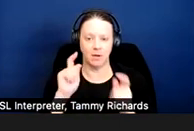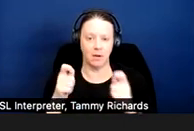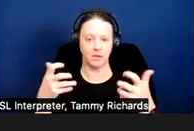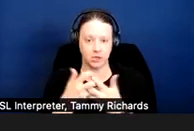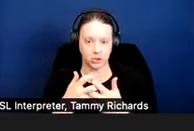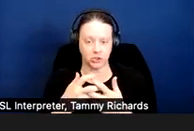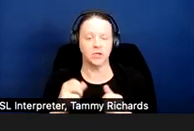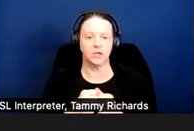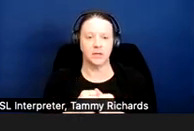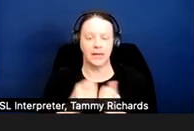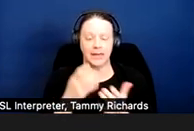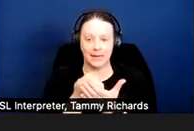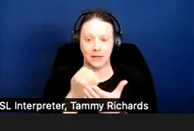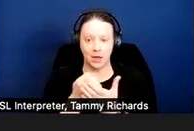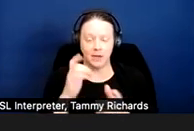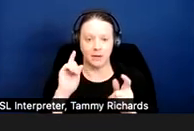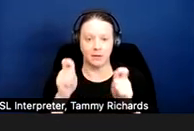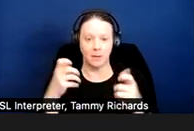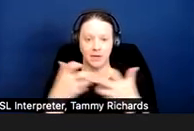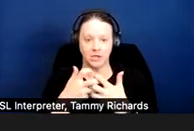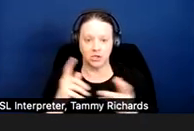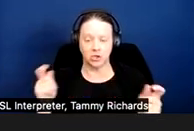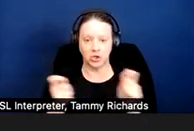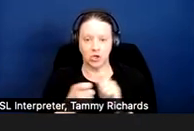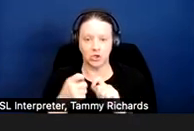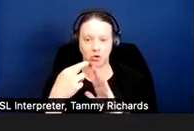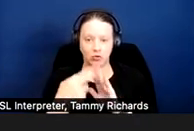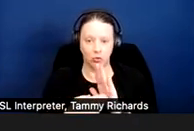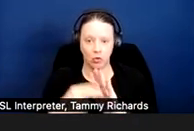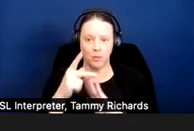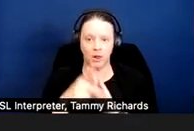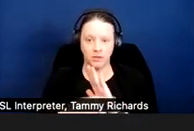An economic accommodation is a change in a rule, policy, practice, or service that's